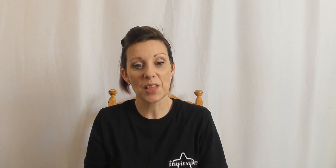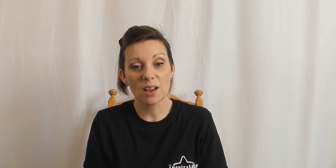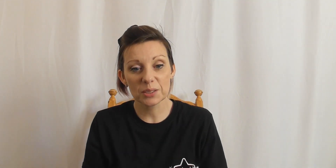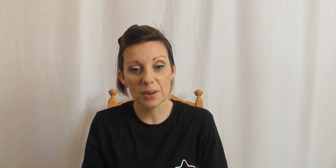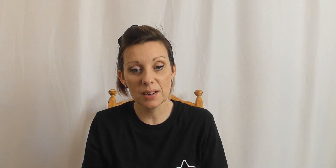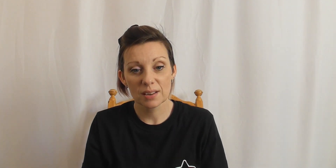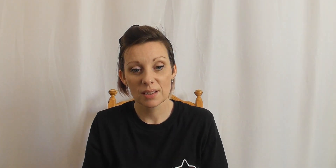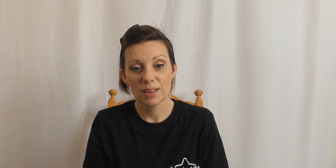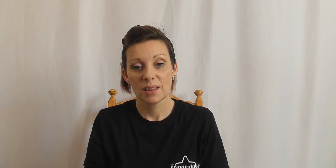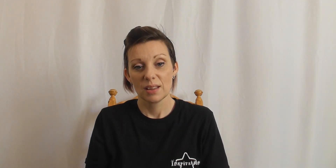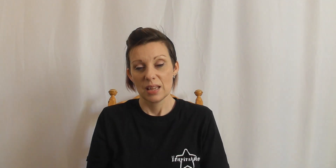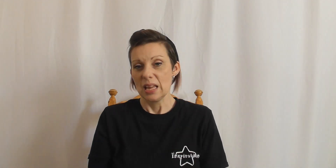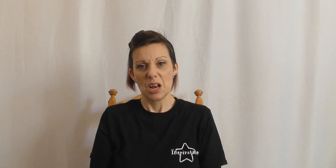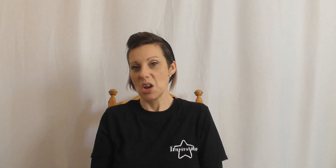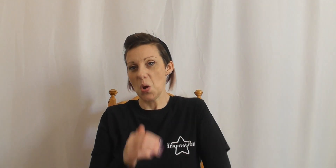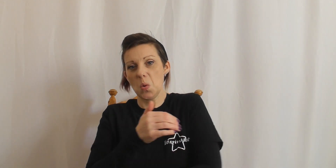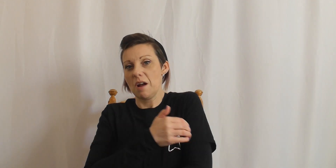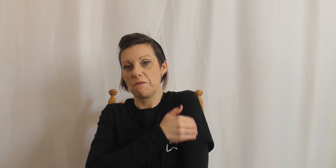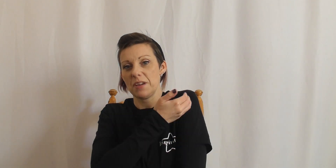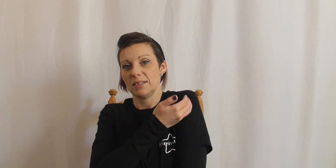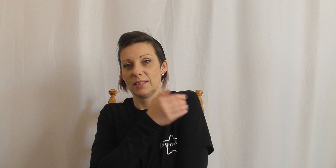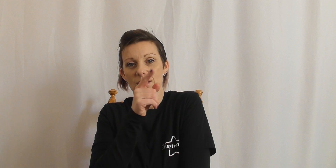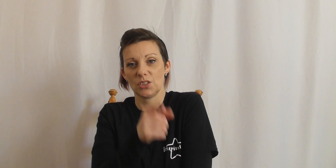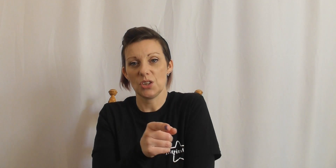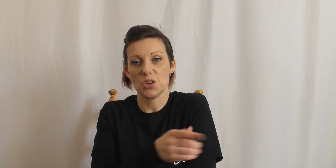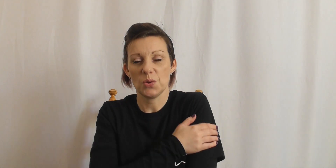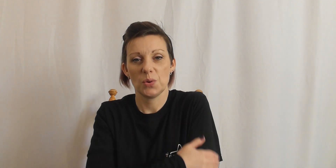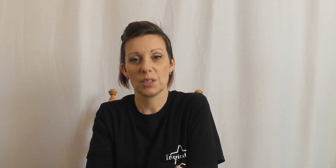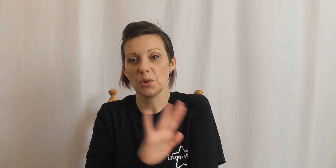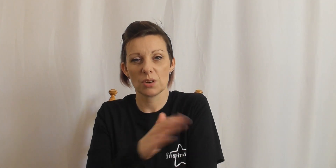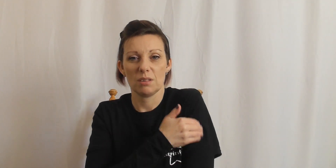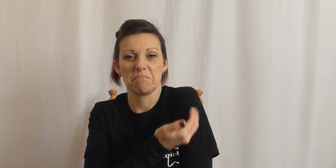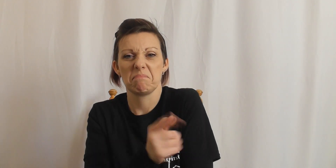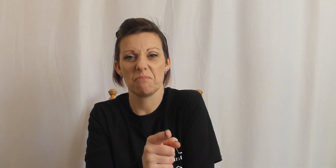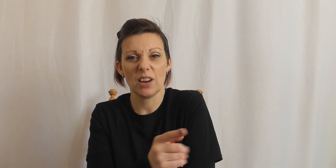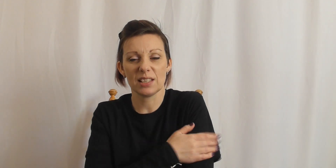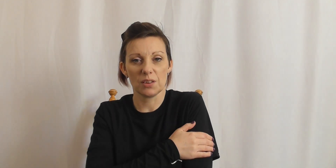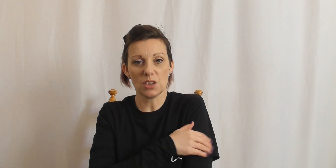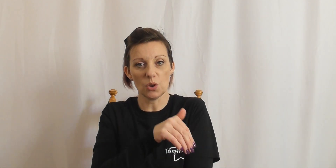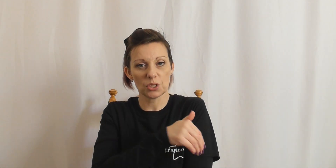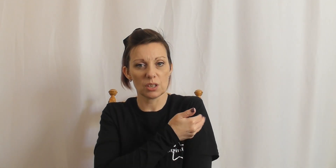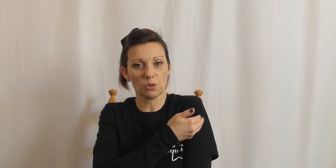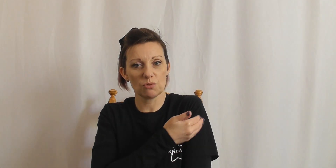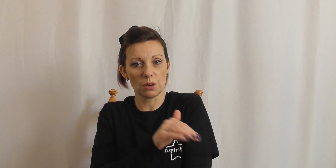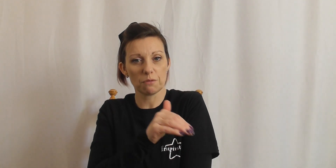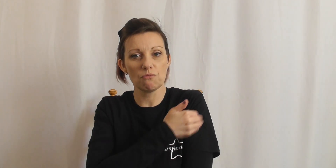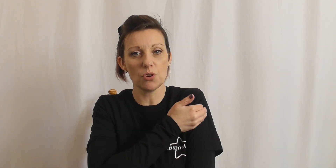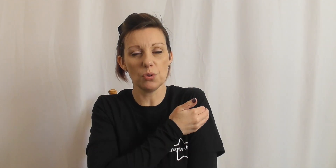last one no offense to you. so we're not going to really sign the you, just going to do sign for rude.